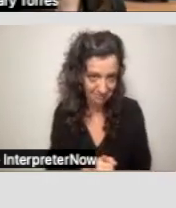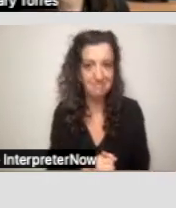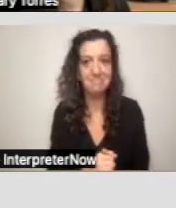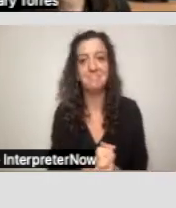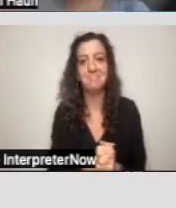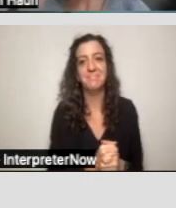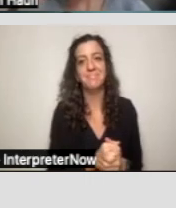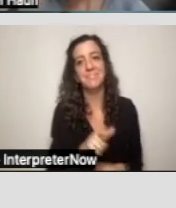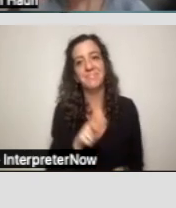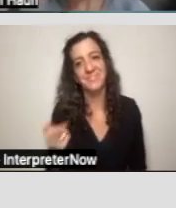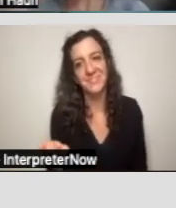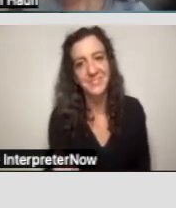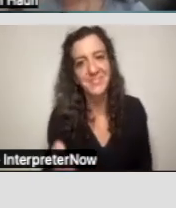Thanks so much, Wilmary.